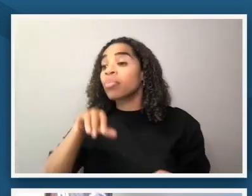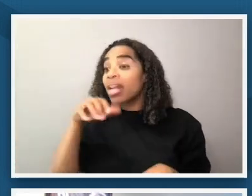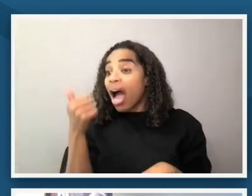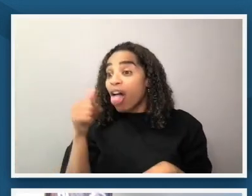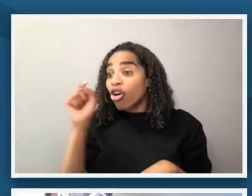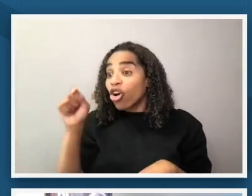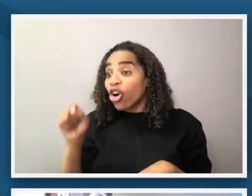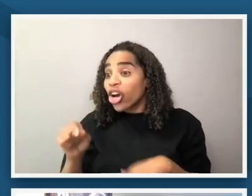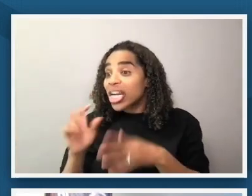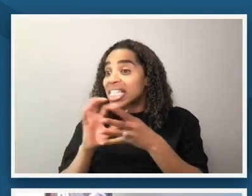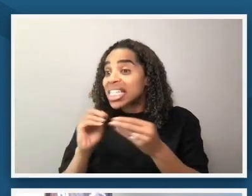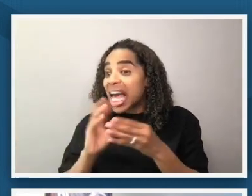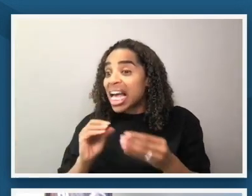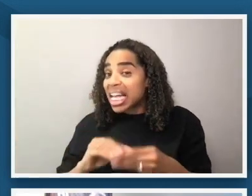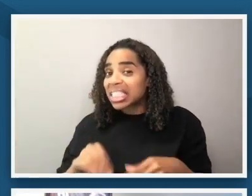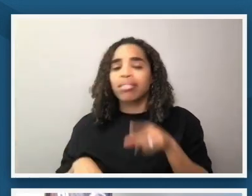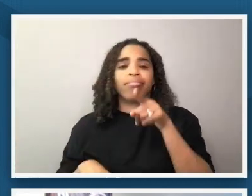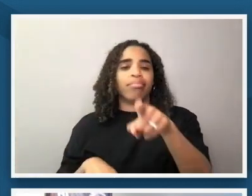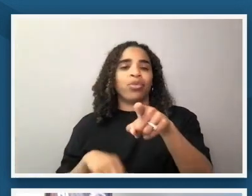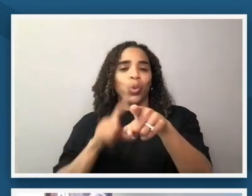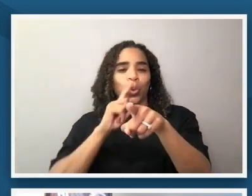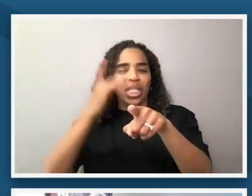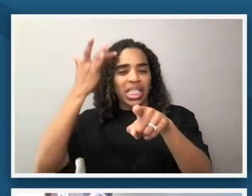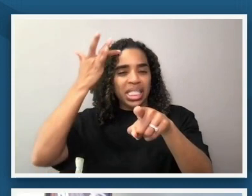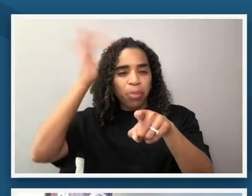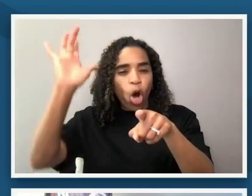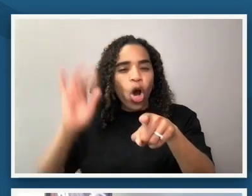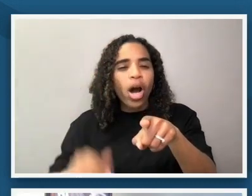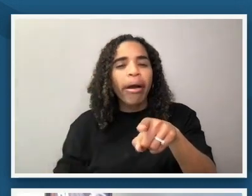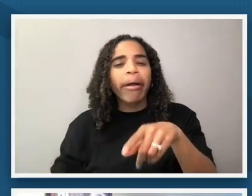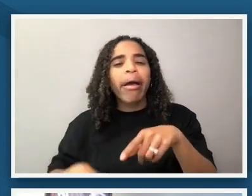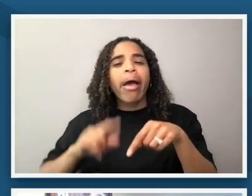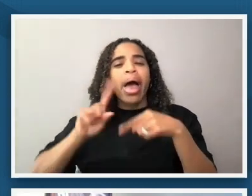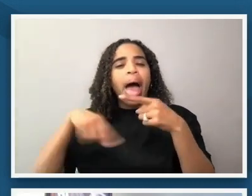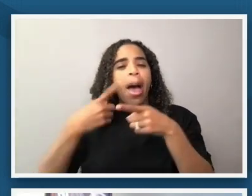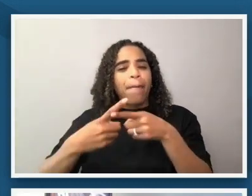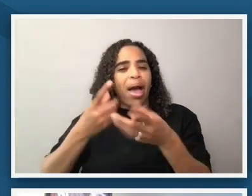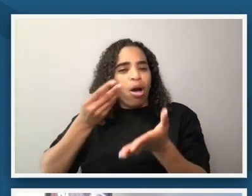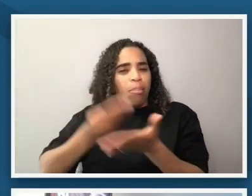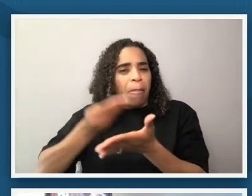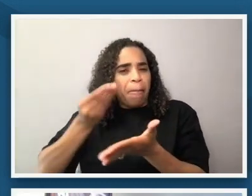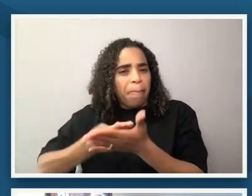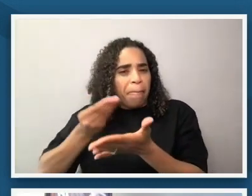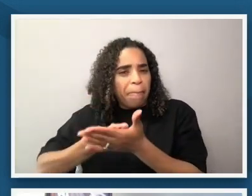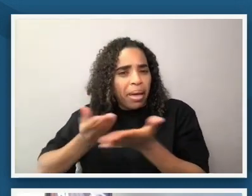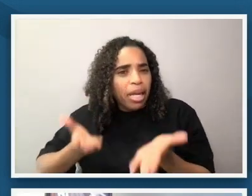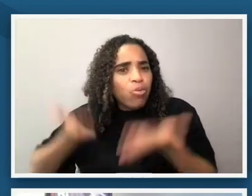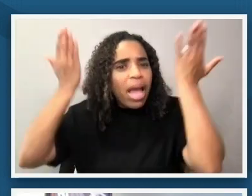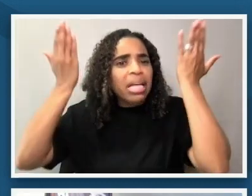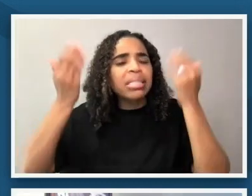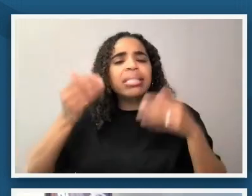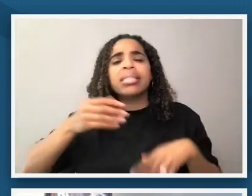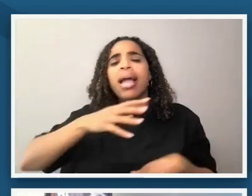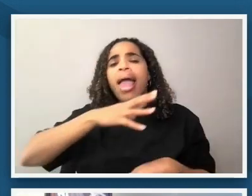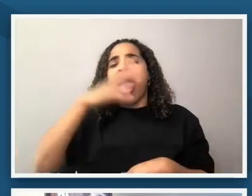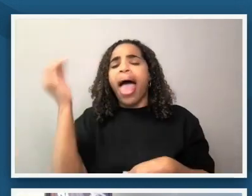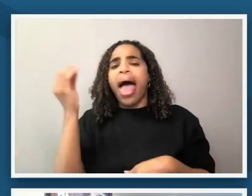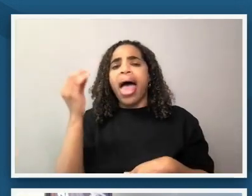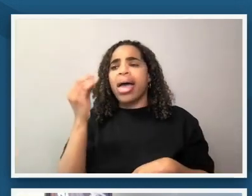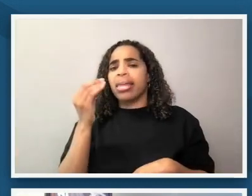was really smart about fundraising